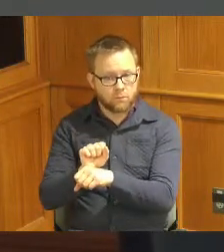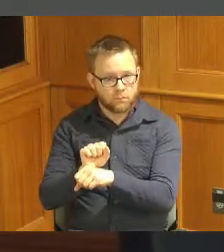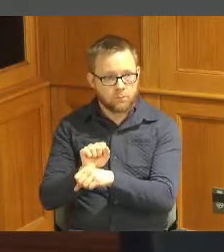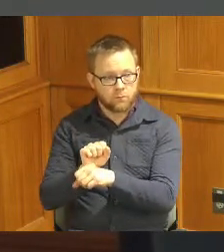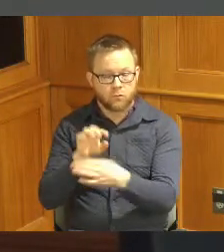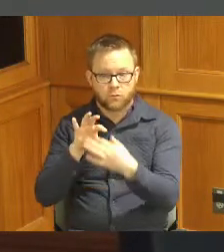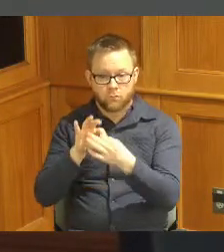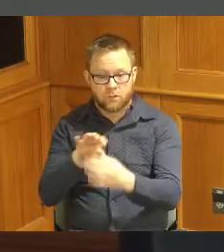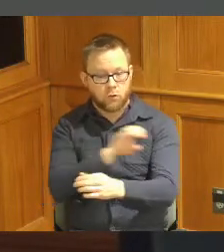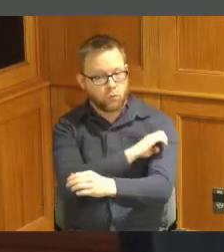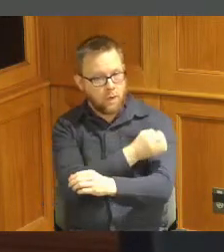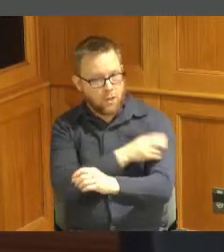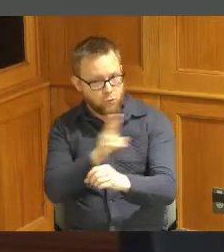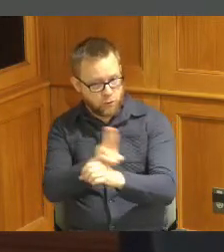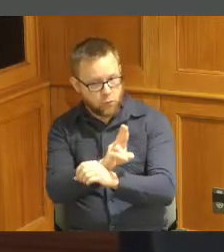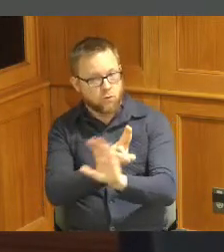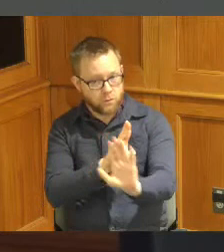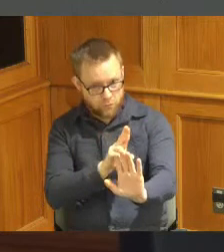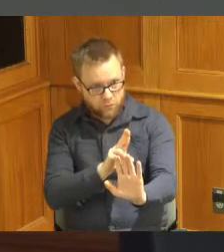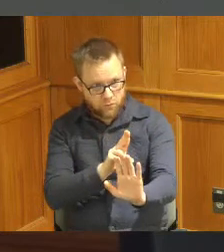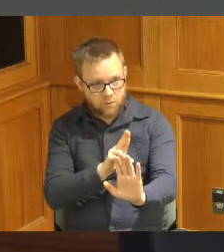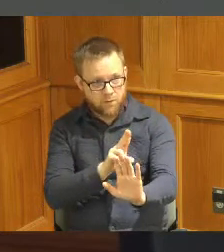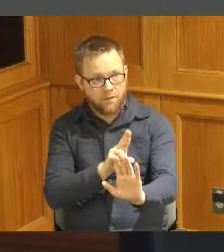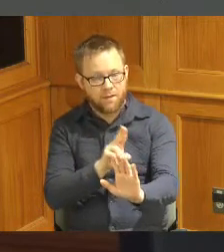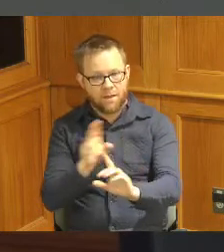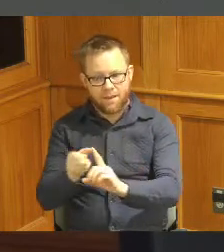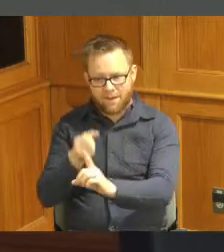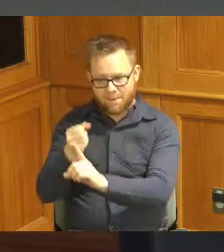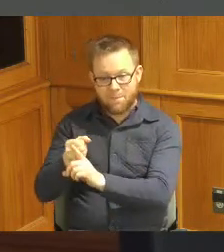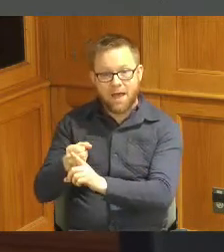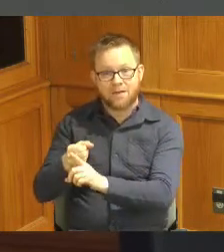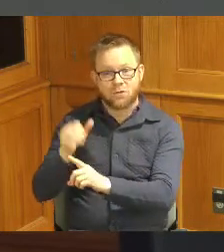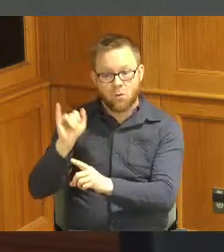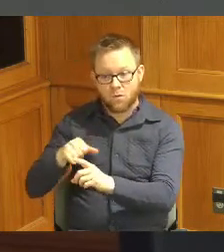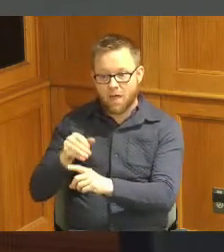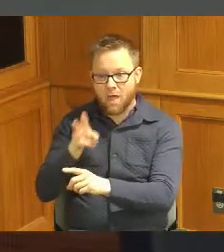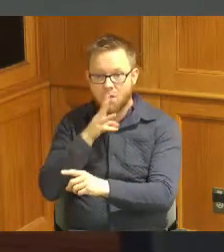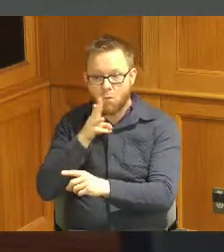to energy usage but also the impact of treating that Wastewater making sure that we're reducing